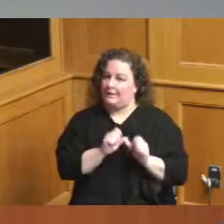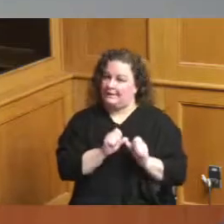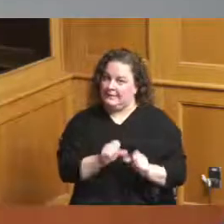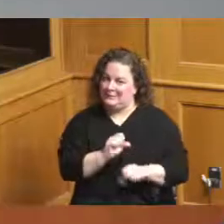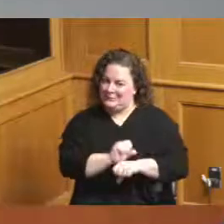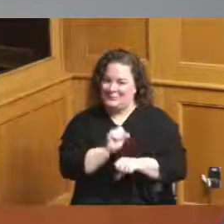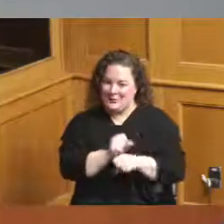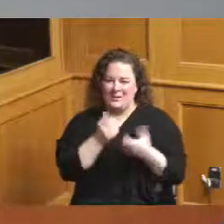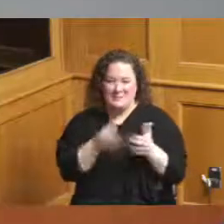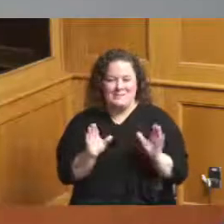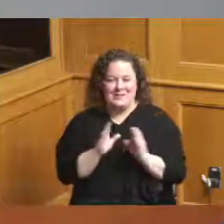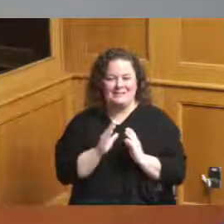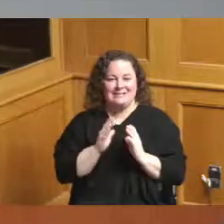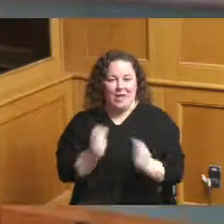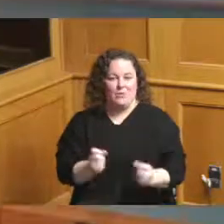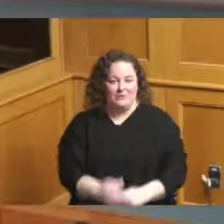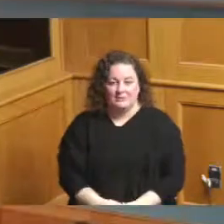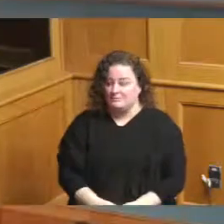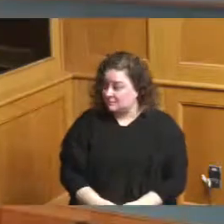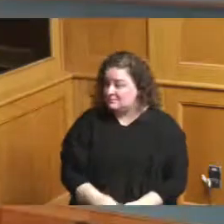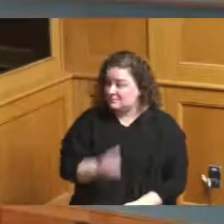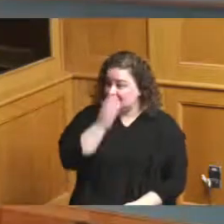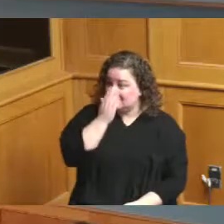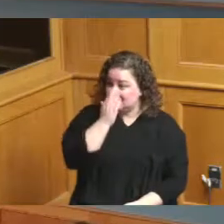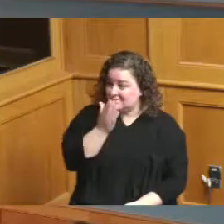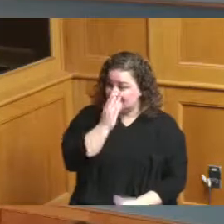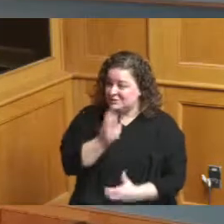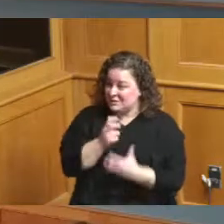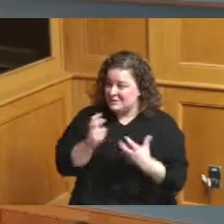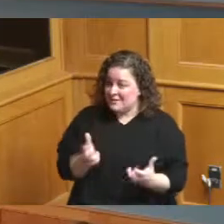thanks for that I'll take that back to them as well thank you so much and thank you for bringing